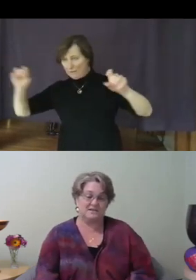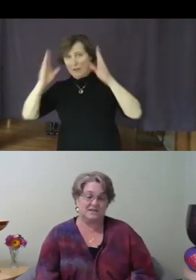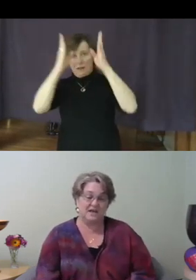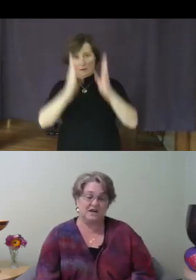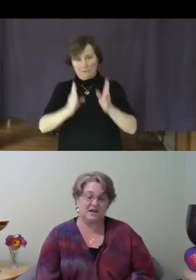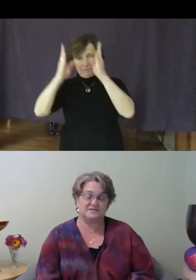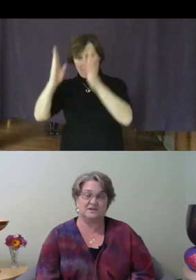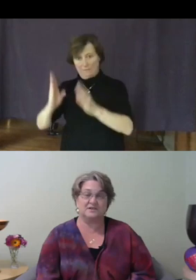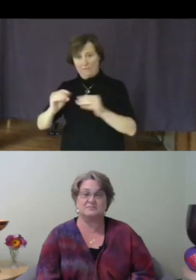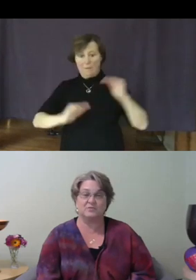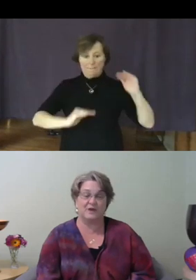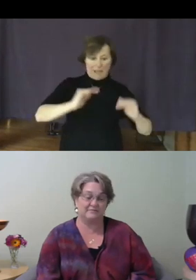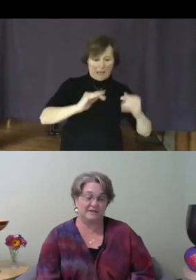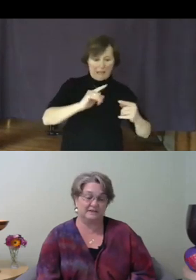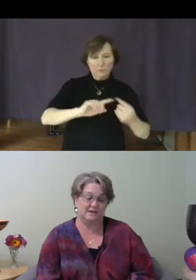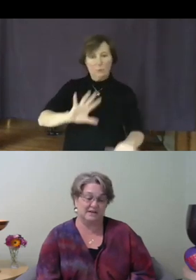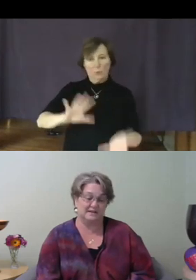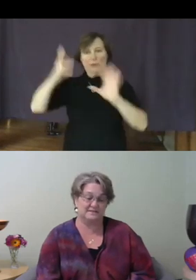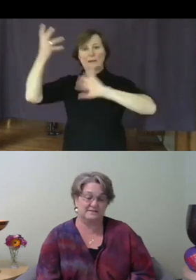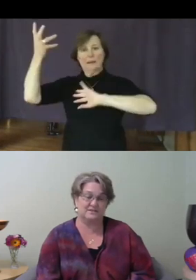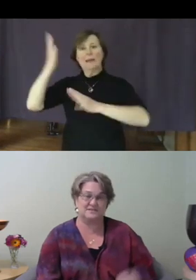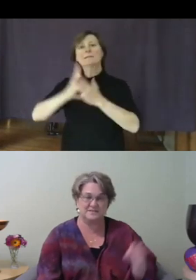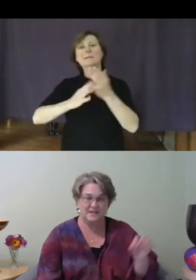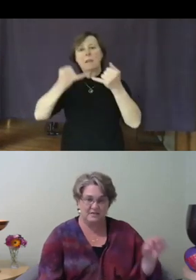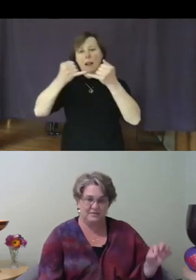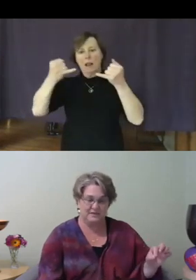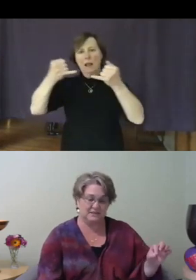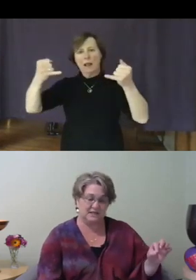chaos, there are some graphing lines and there's this thin line that